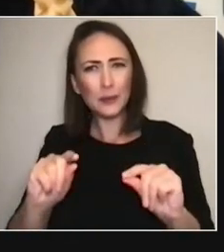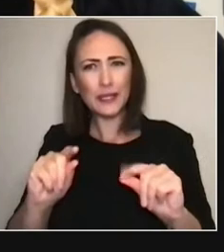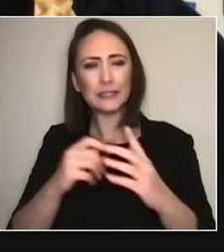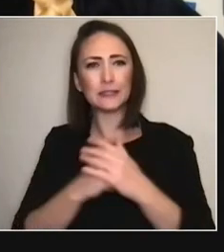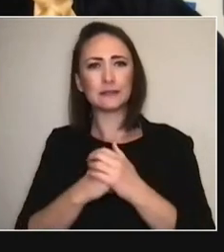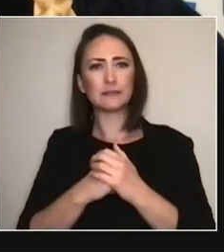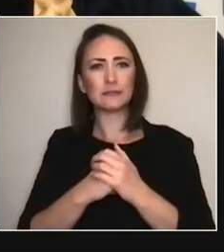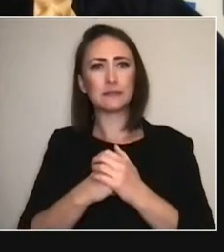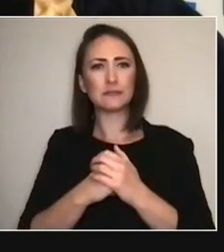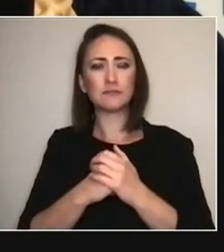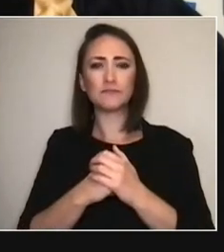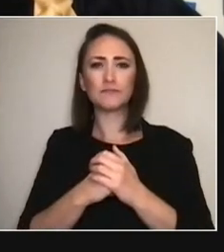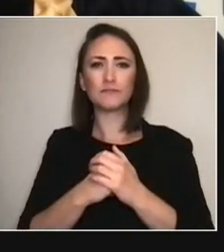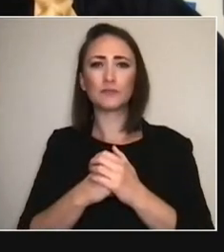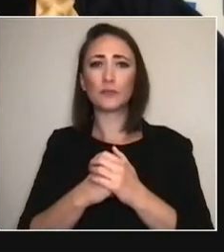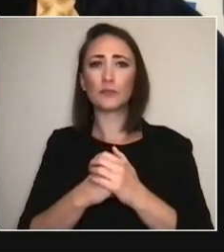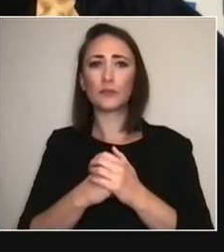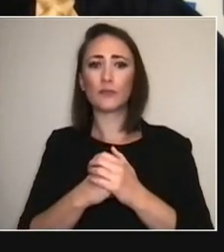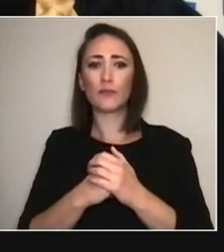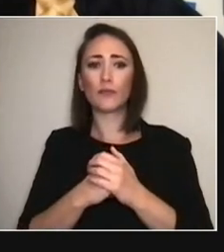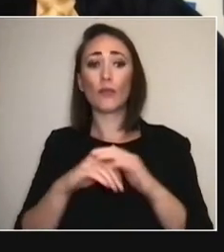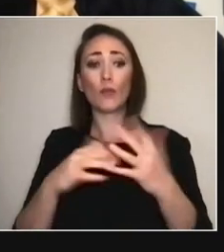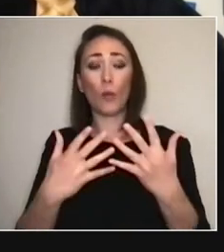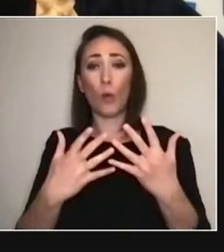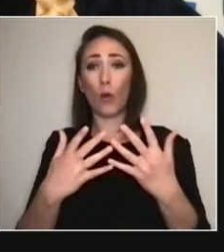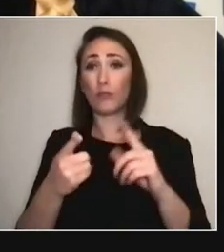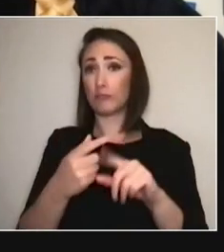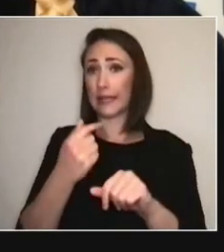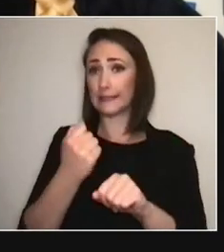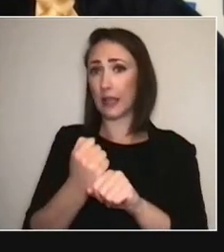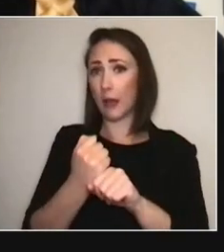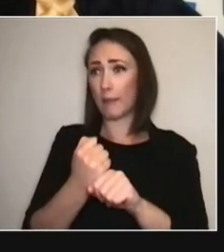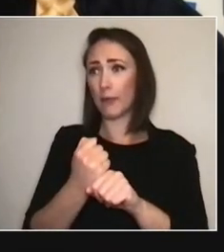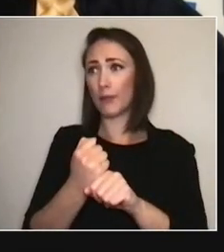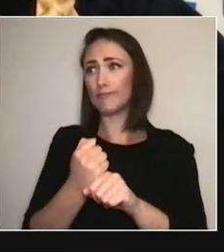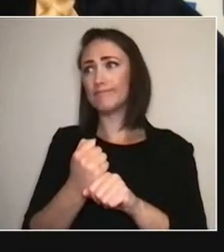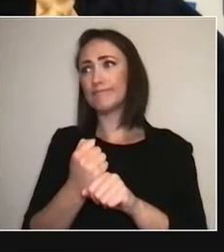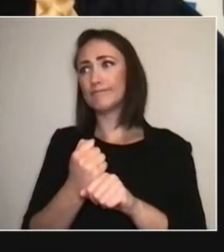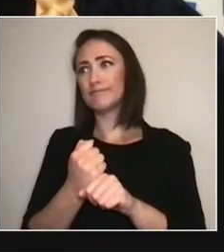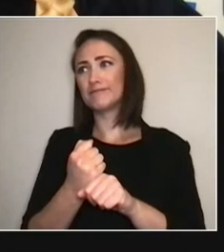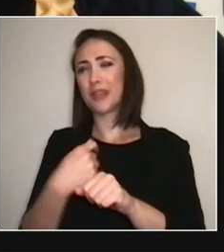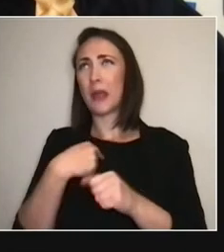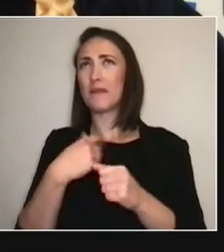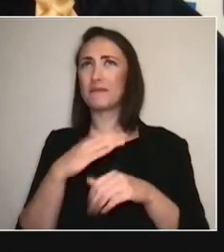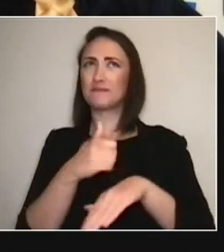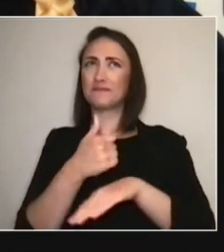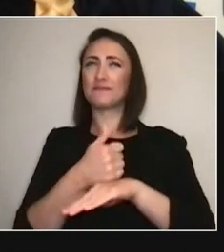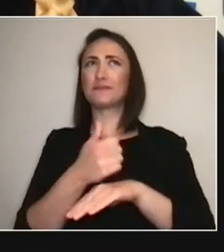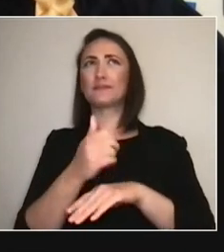It involves a film. It involves, without giving— I should— I'll credit the artist.